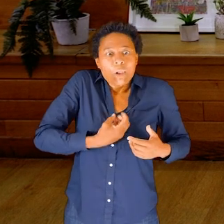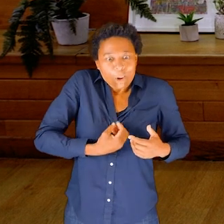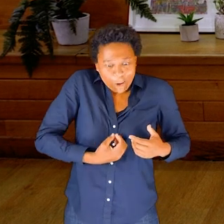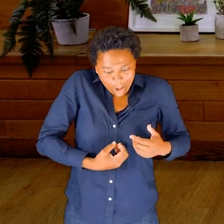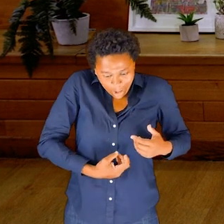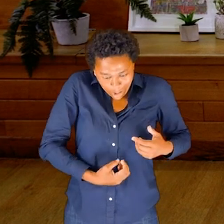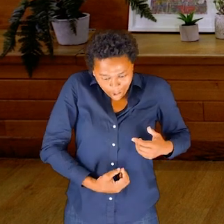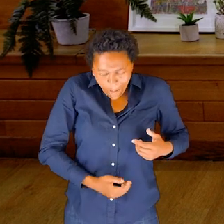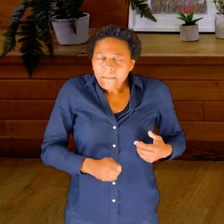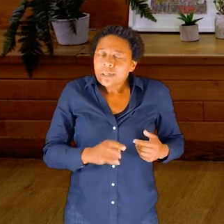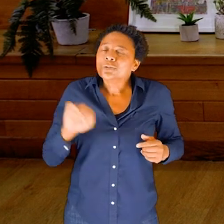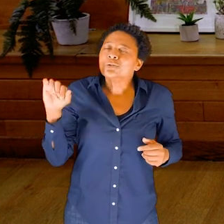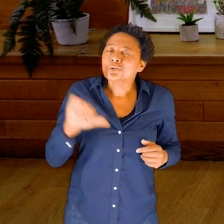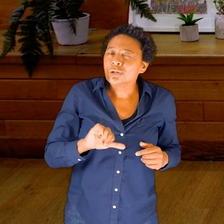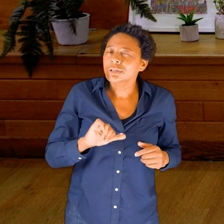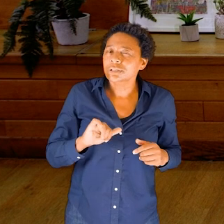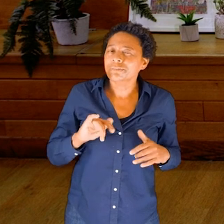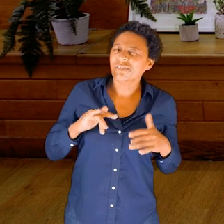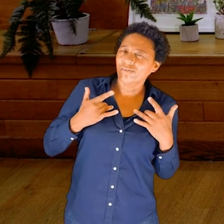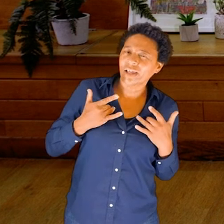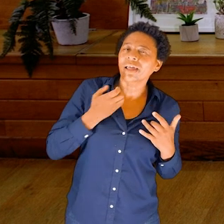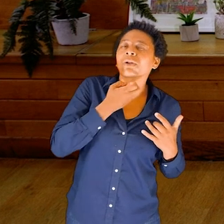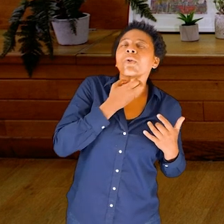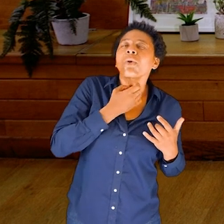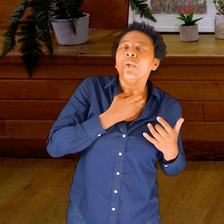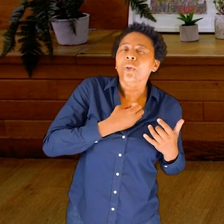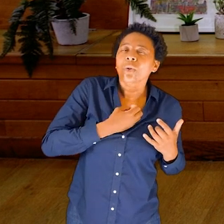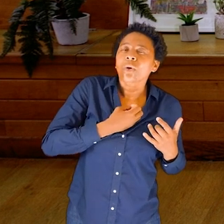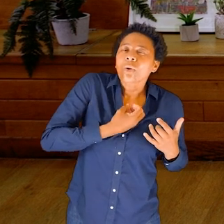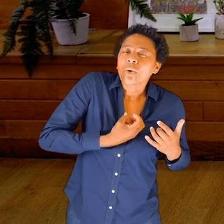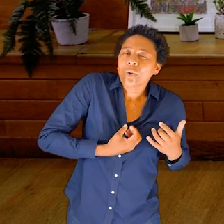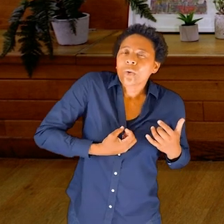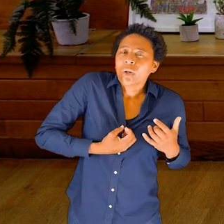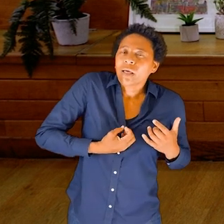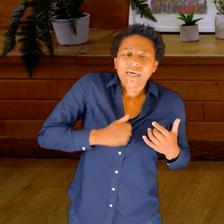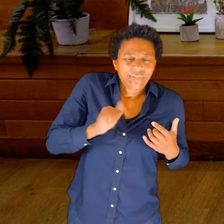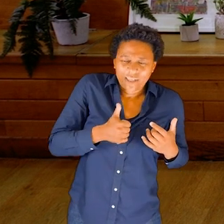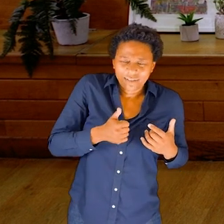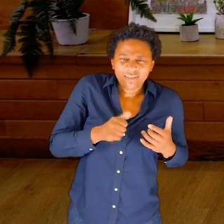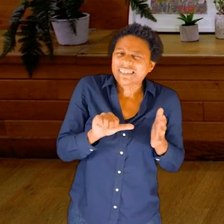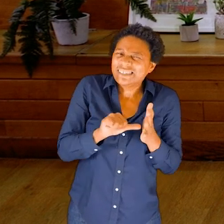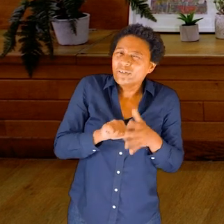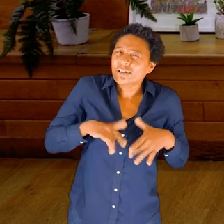But it should go down to—it will go down to partway and then go into your stomach.